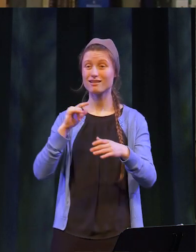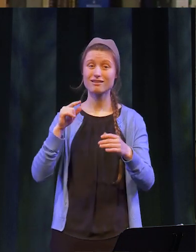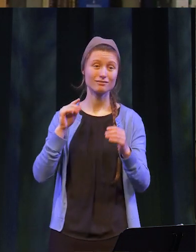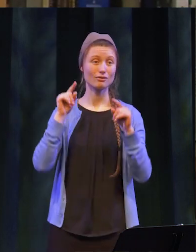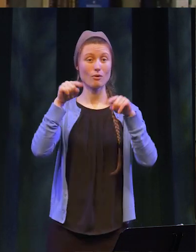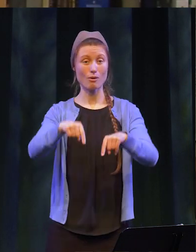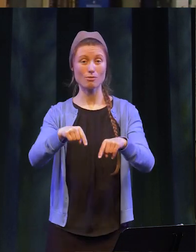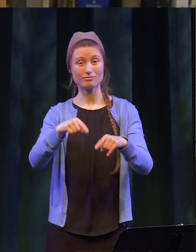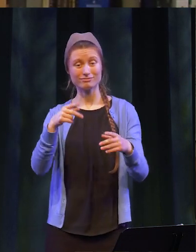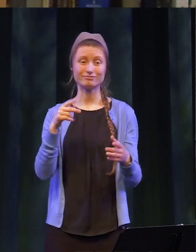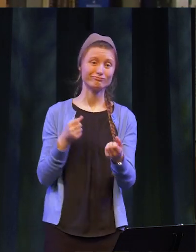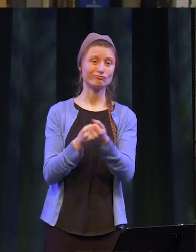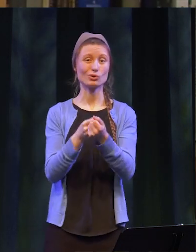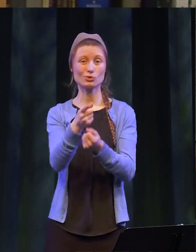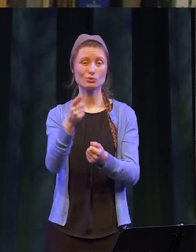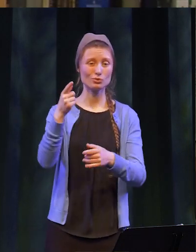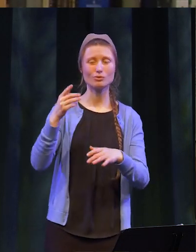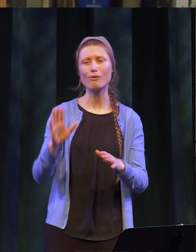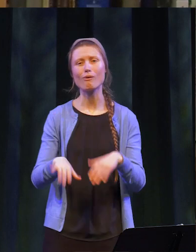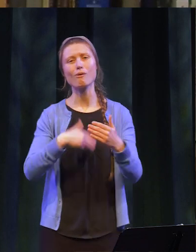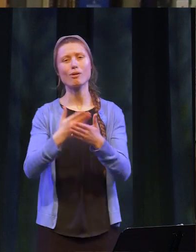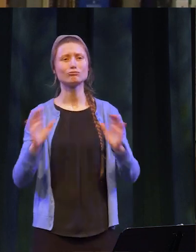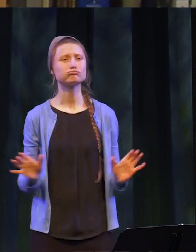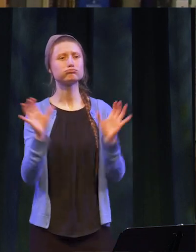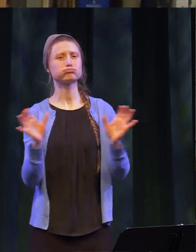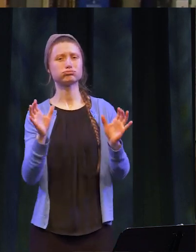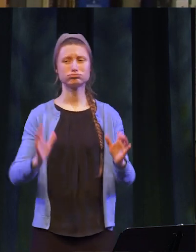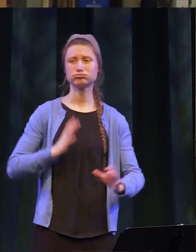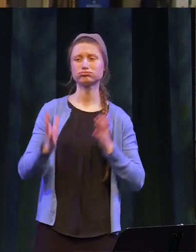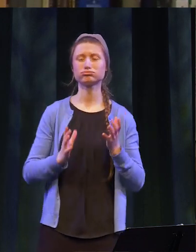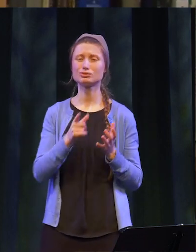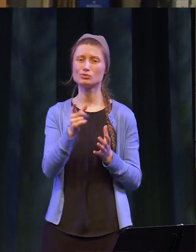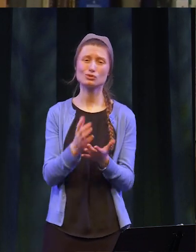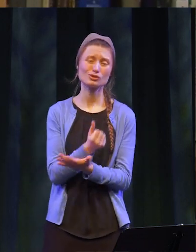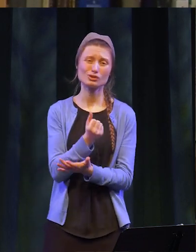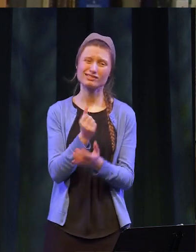milestone with you with all the pop and circumstance that you deserve, let it be known that we are